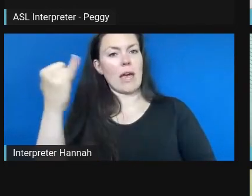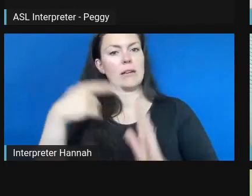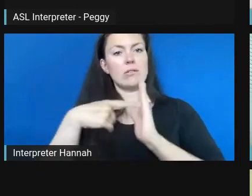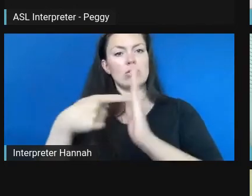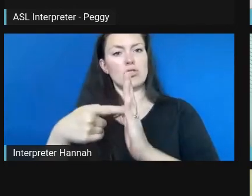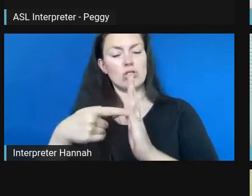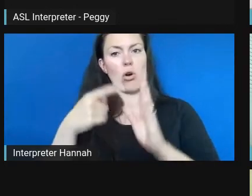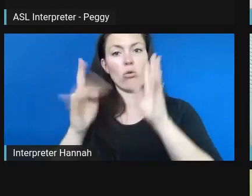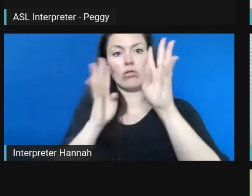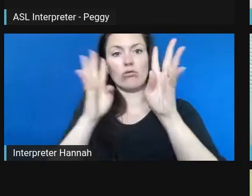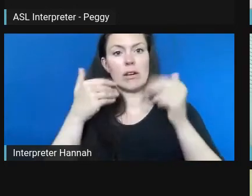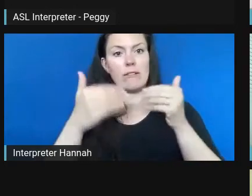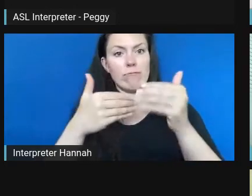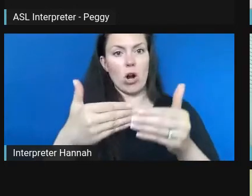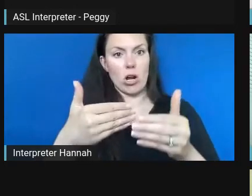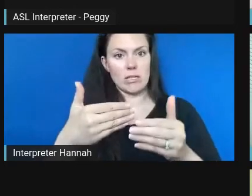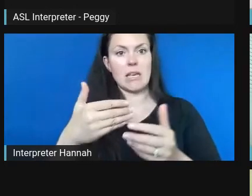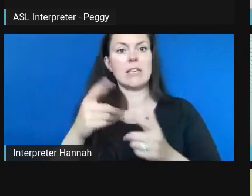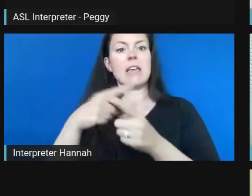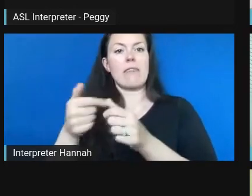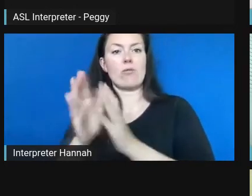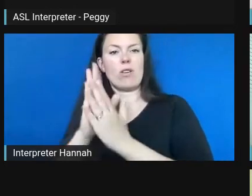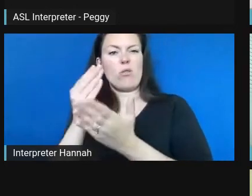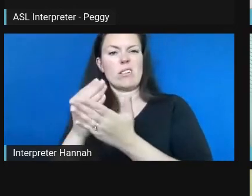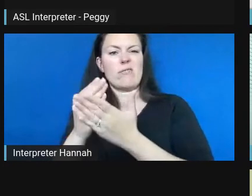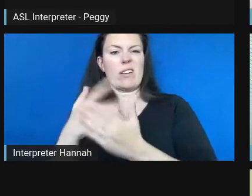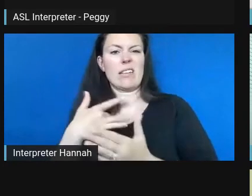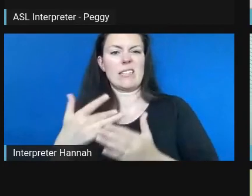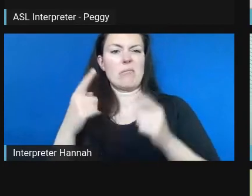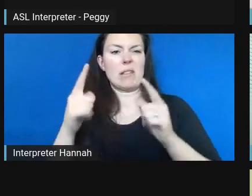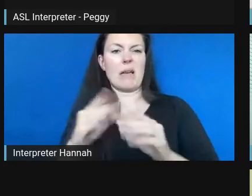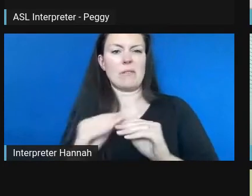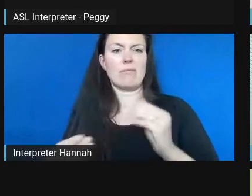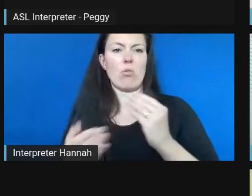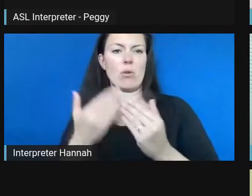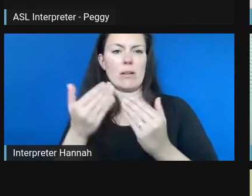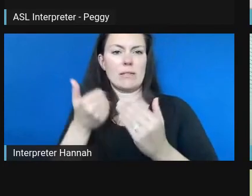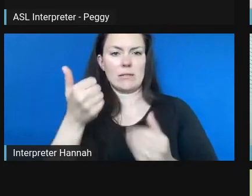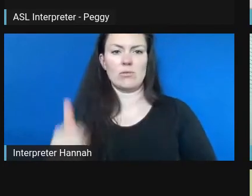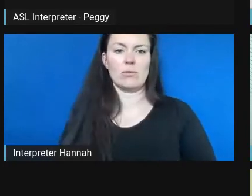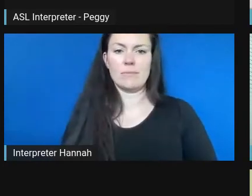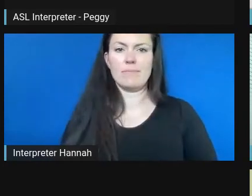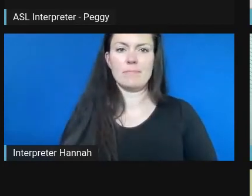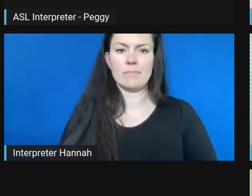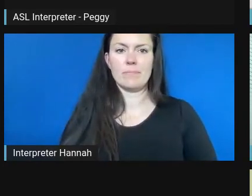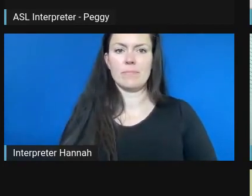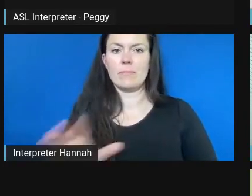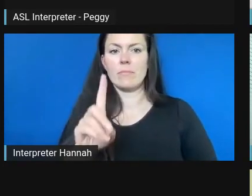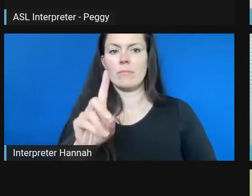more easily. Well, I know we are-- thank you very much for those thoughts.